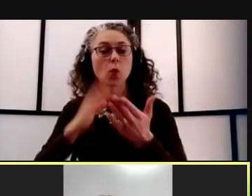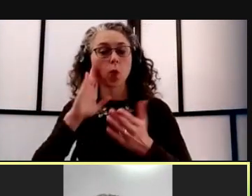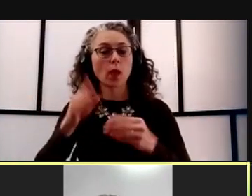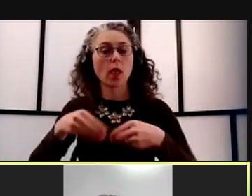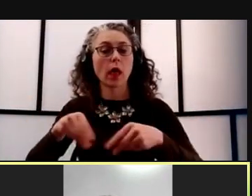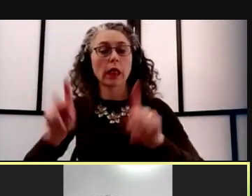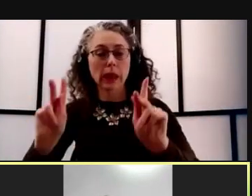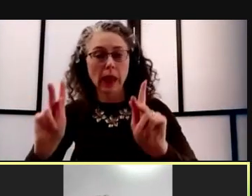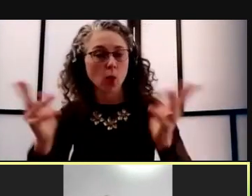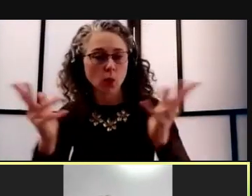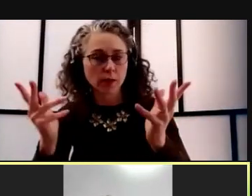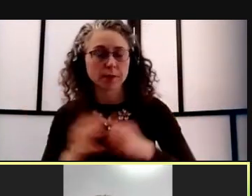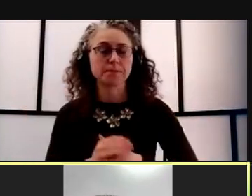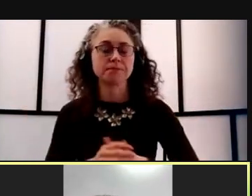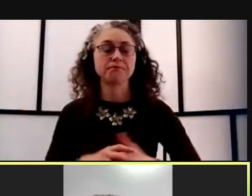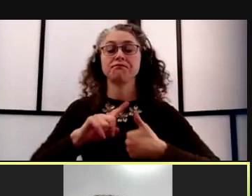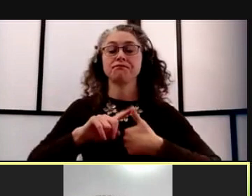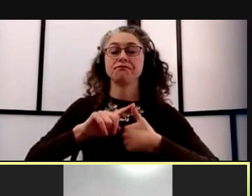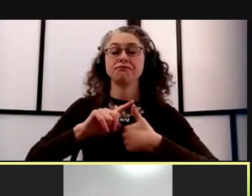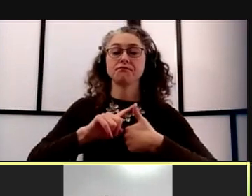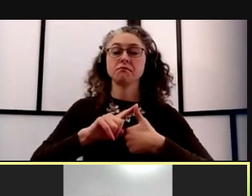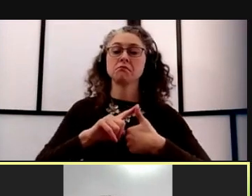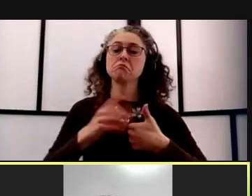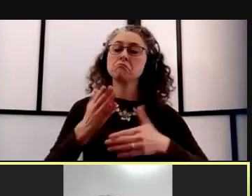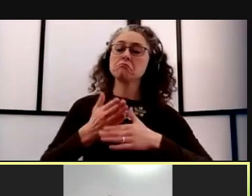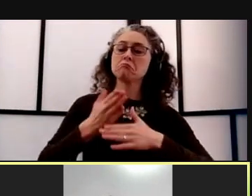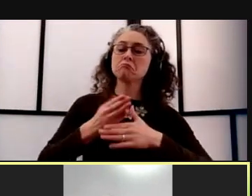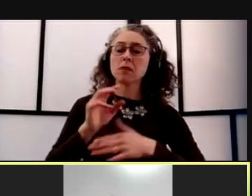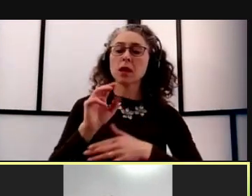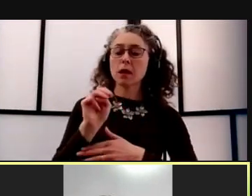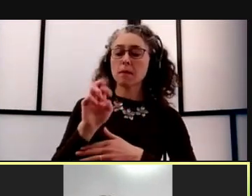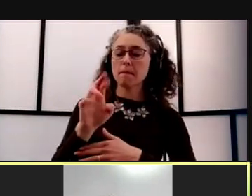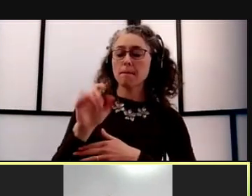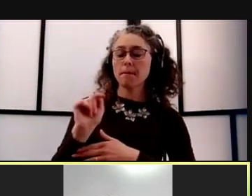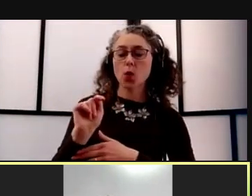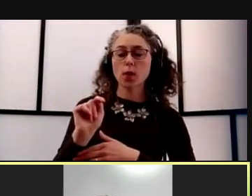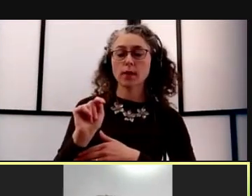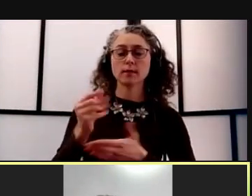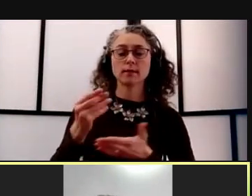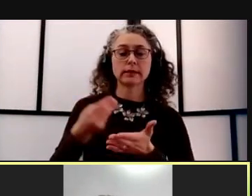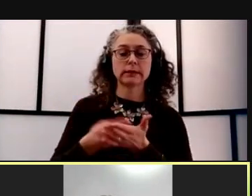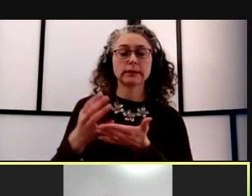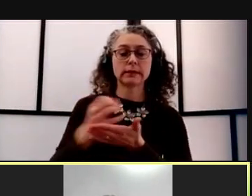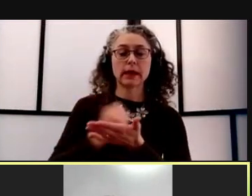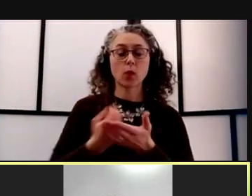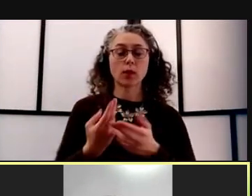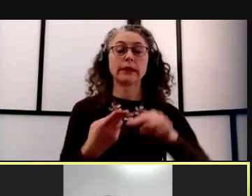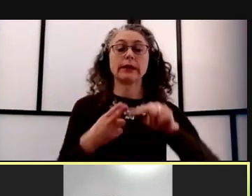First, a modest merit salary increase program for our faculty and our staff in recognition